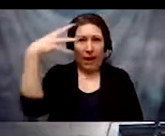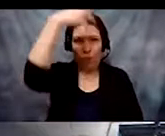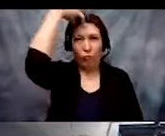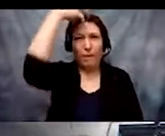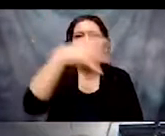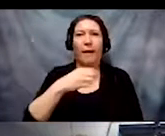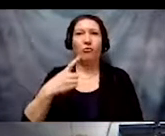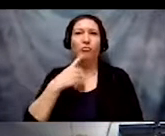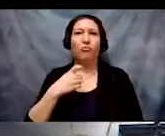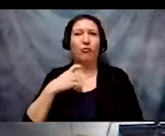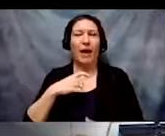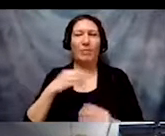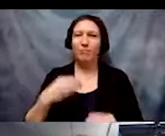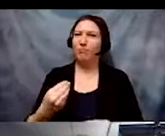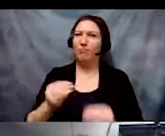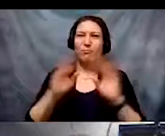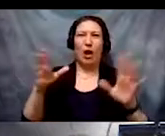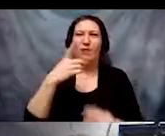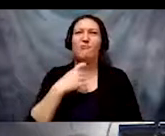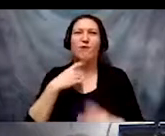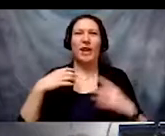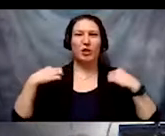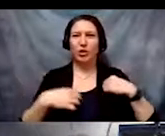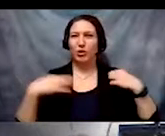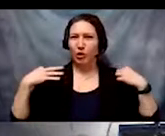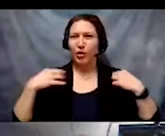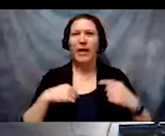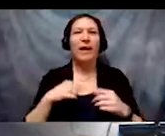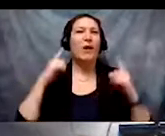bright red shirt and hoop earrings and glasses.